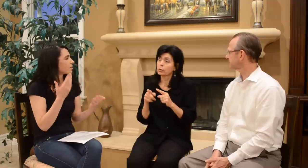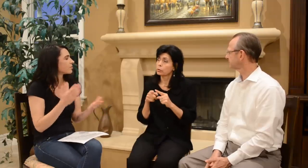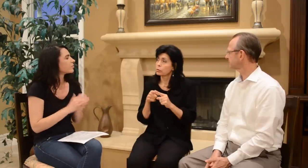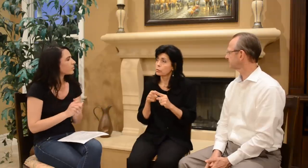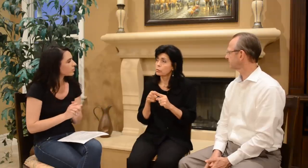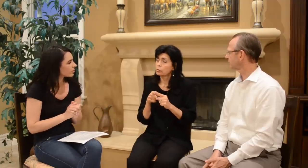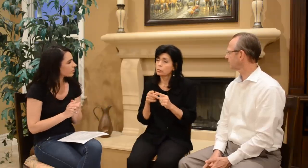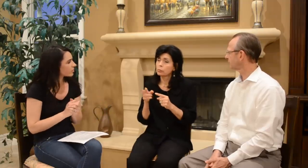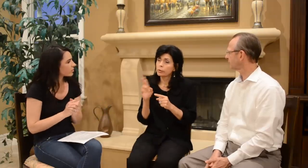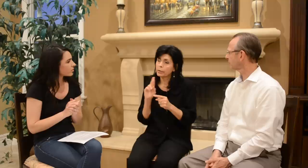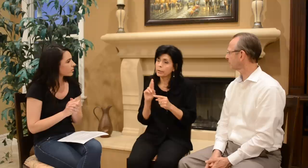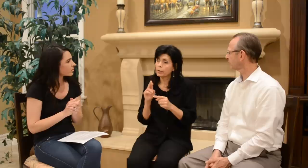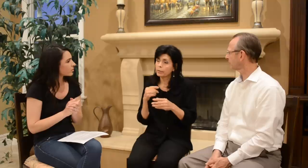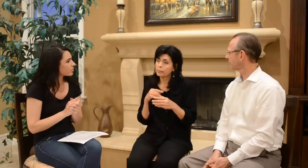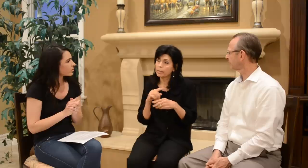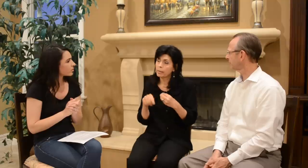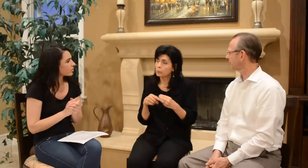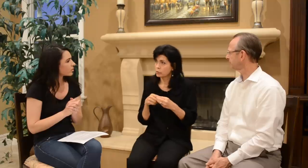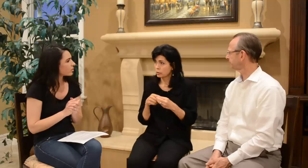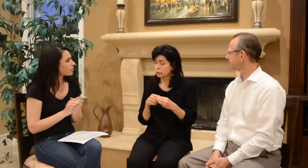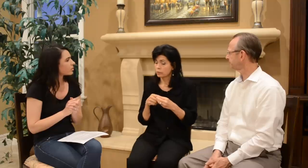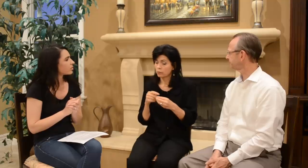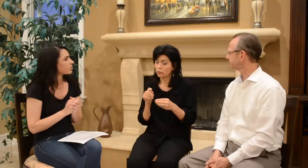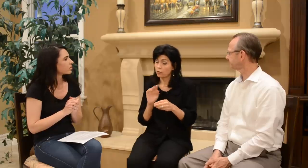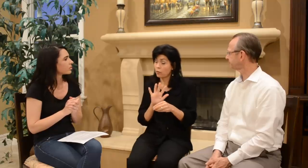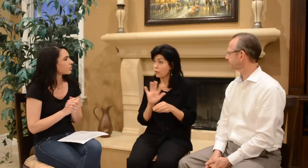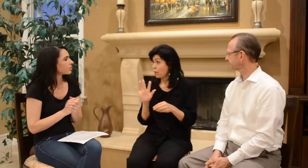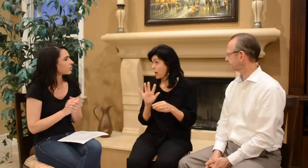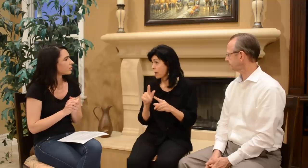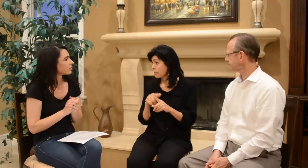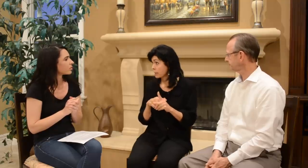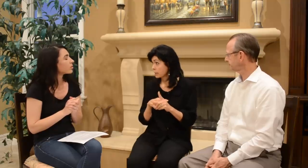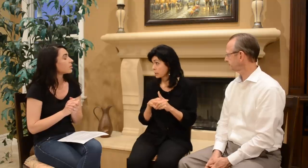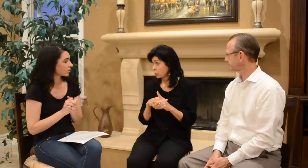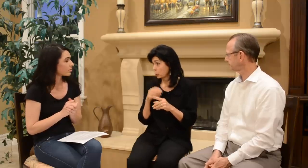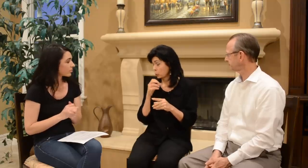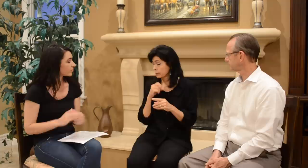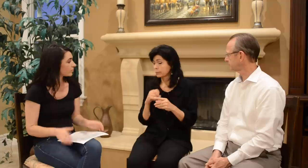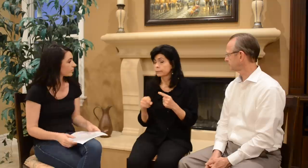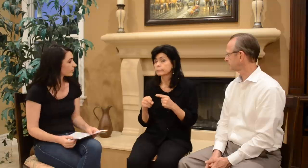When you were about 5 months old,